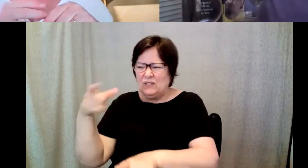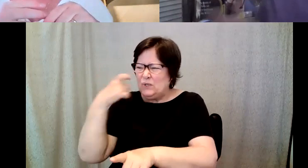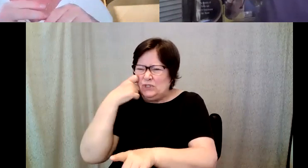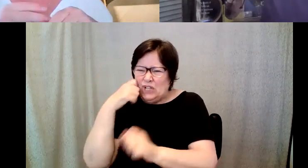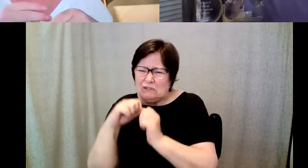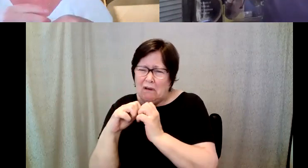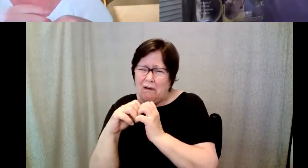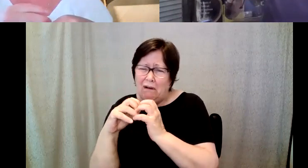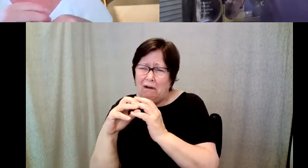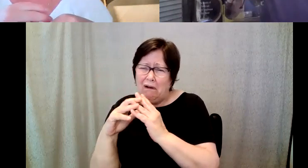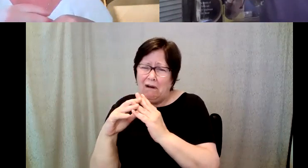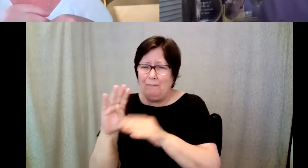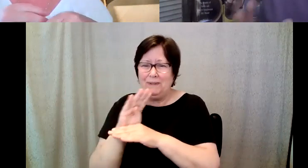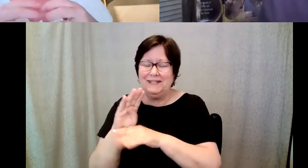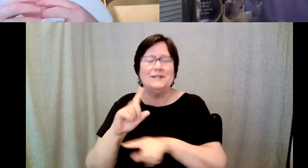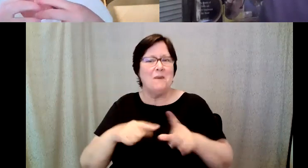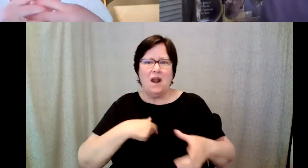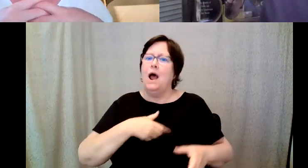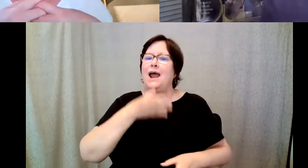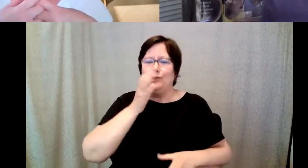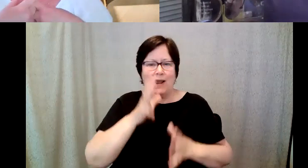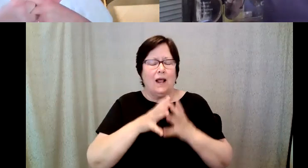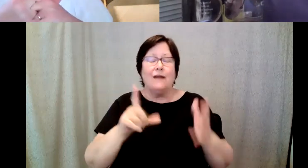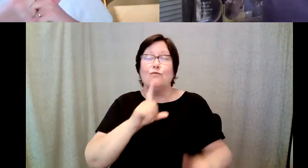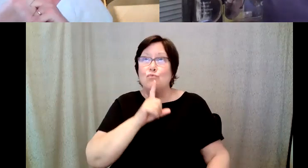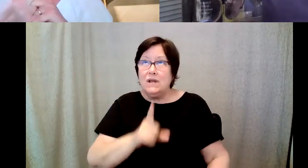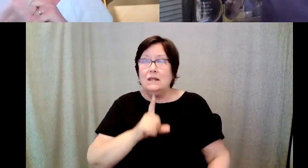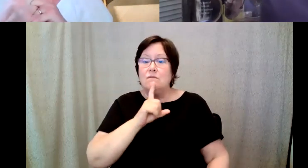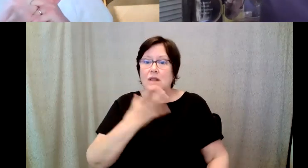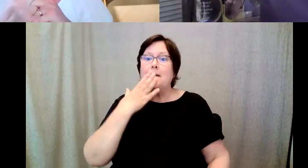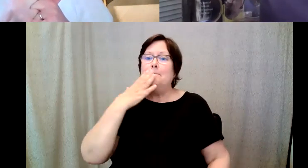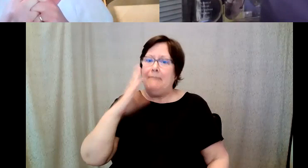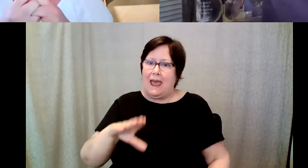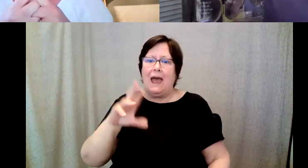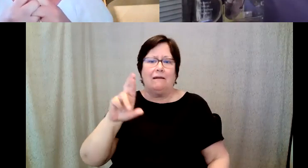the next thing you know, but I drank a lot of really bad RIT coffee. Kelly: You remember Sanka growing up?